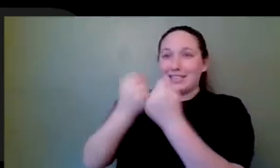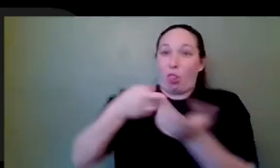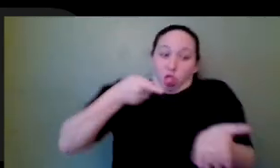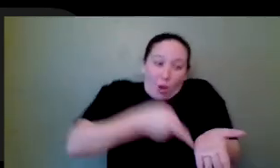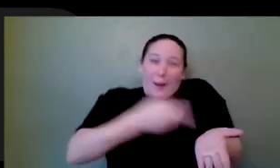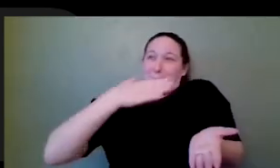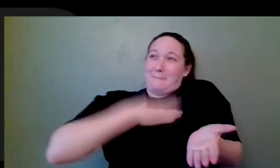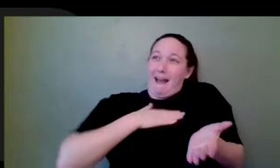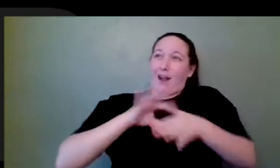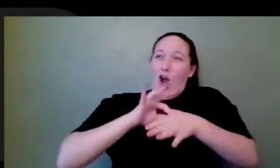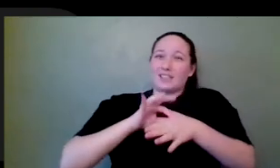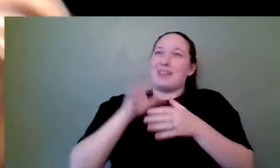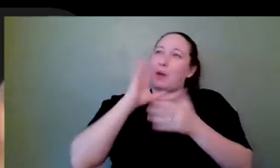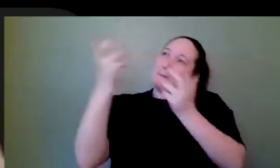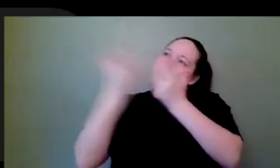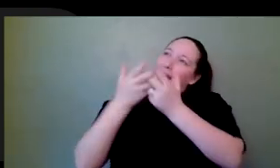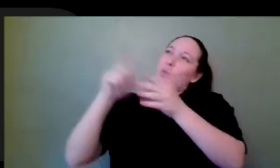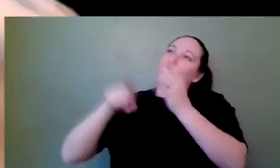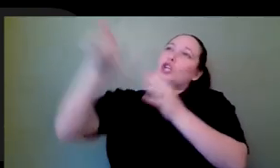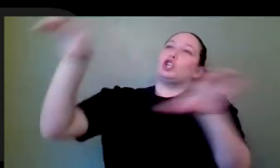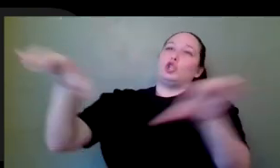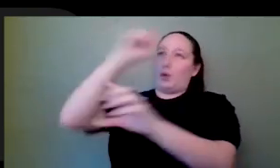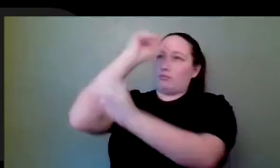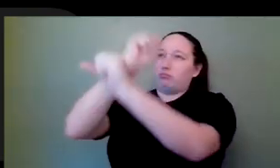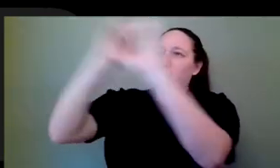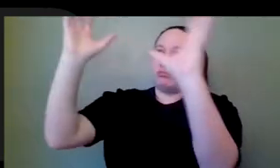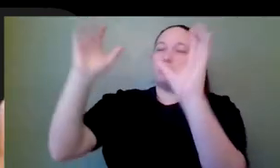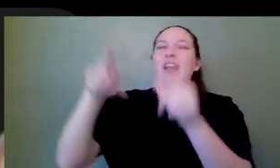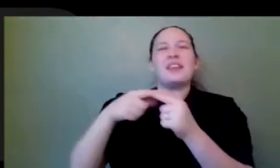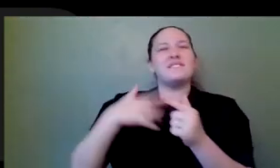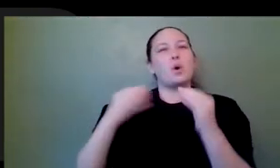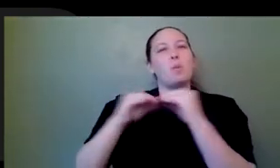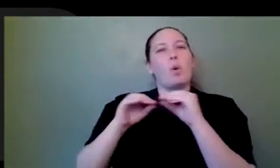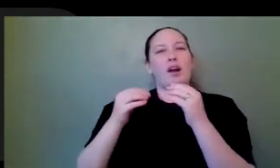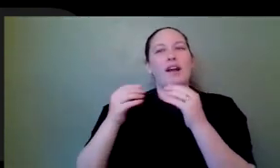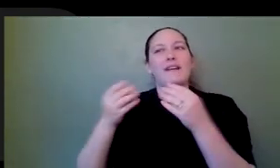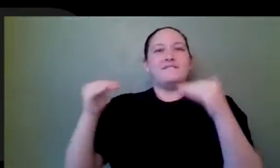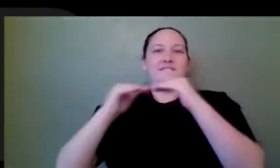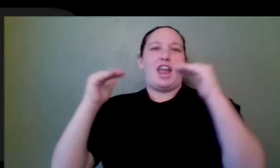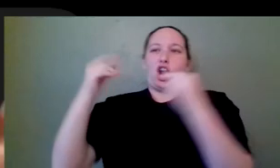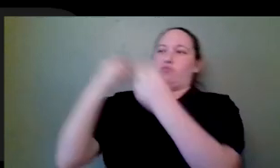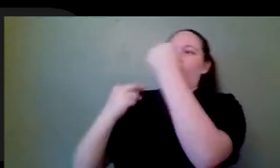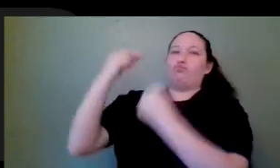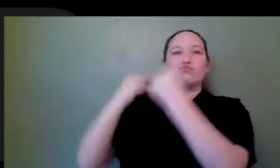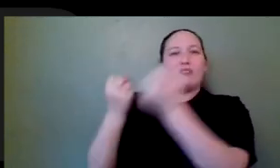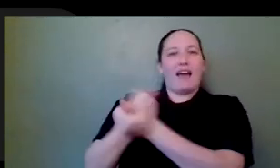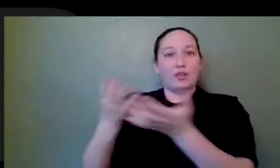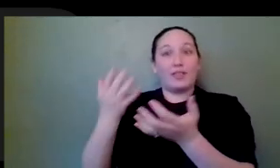what you're doing and it gives them and you a more fair evaluation of your applicable talent because it's in the direction of what they're trying to